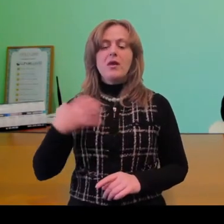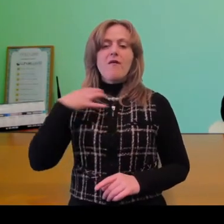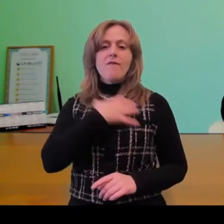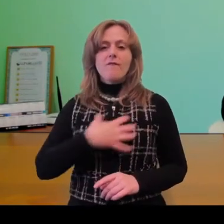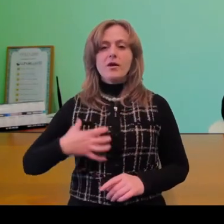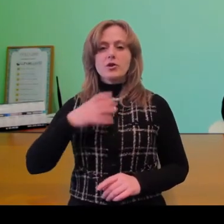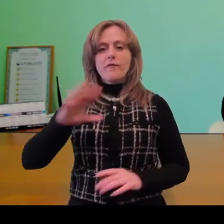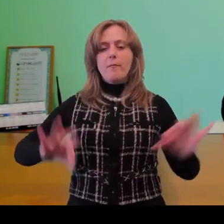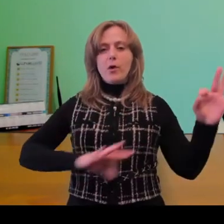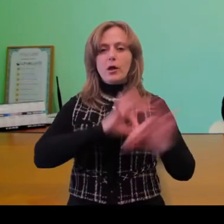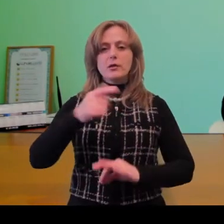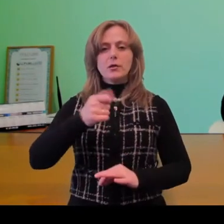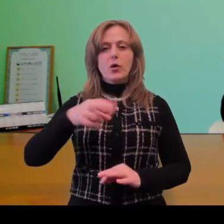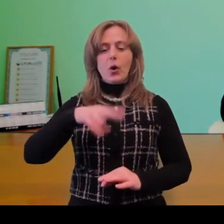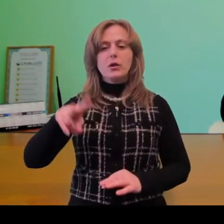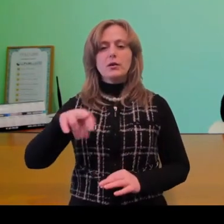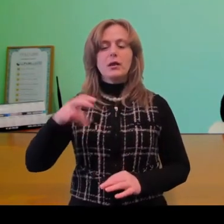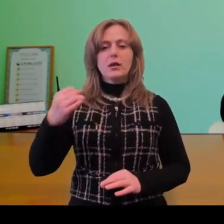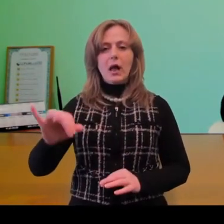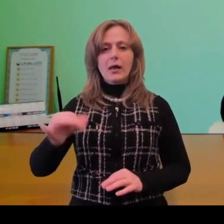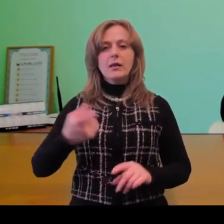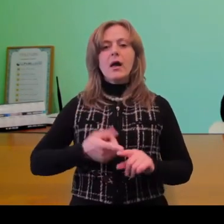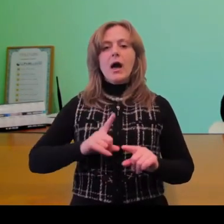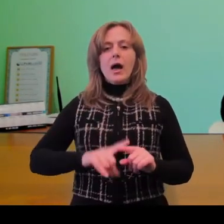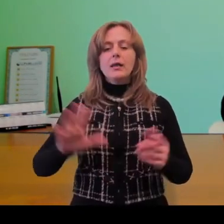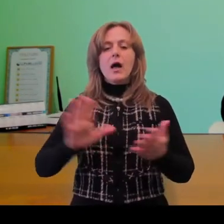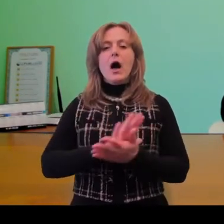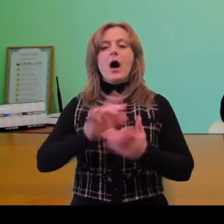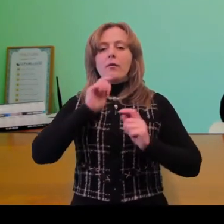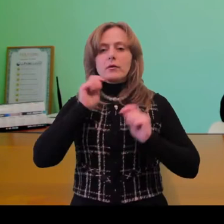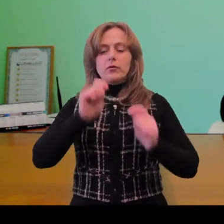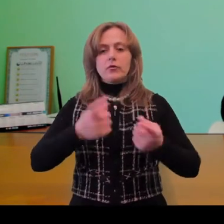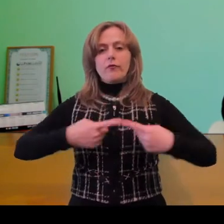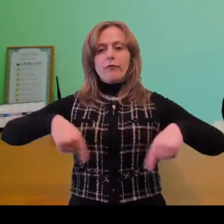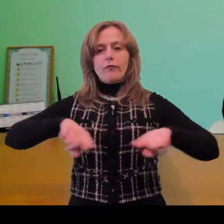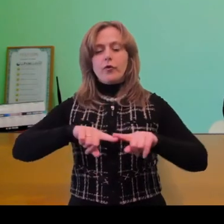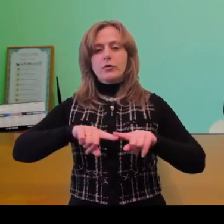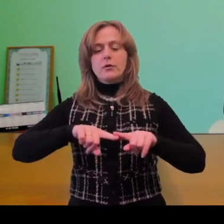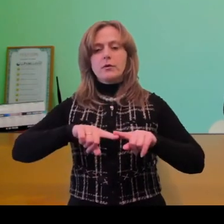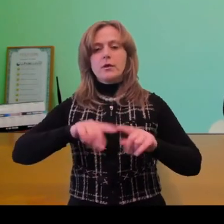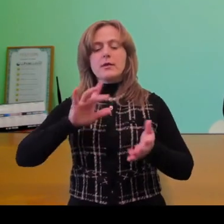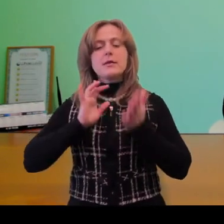in the Gold Line project is important for me. Its goal is to provide